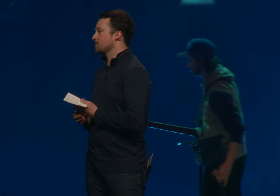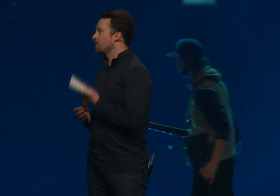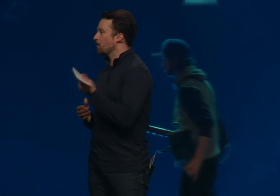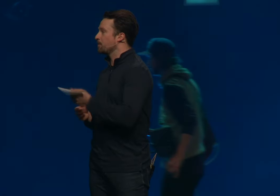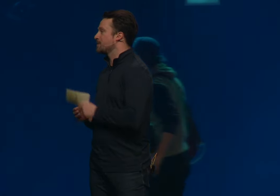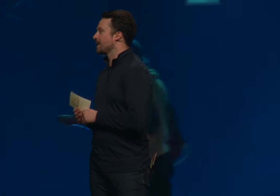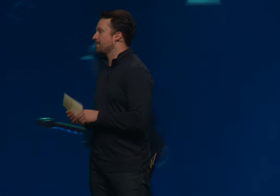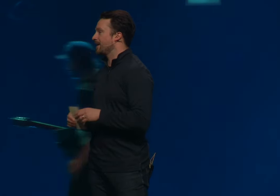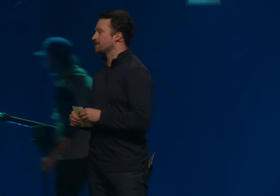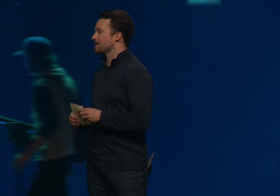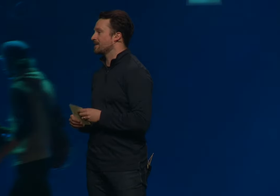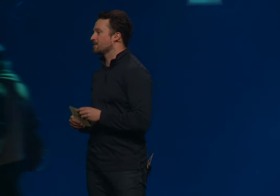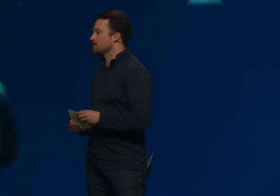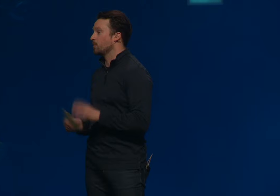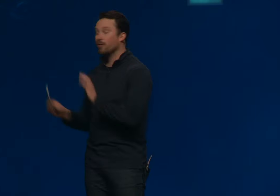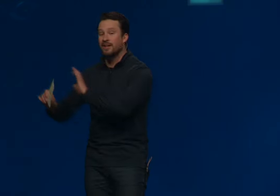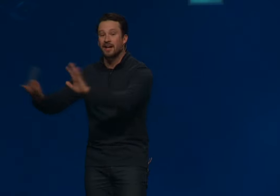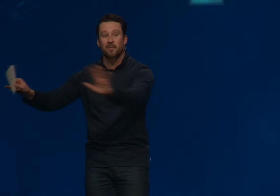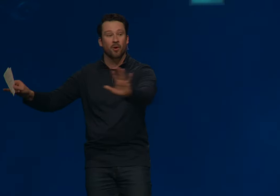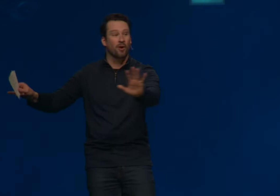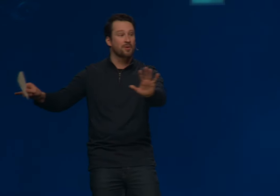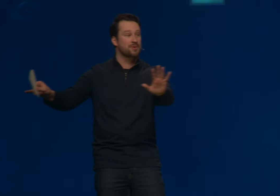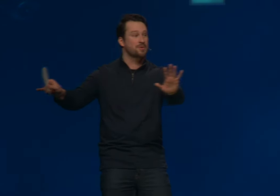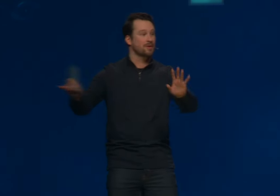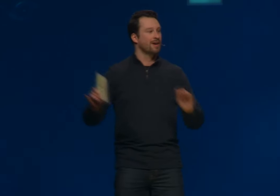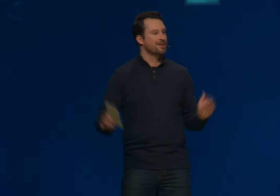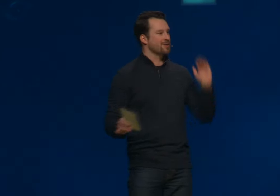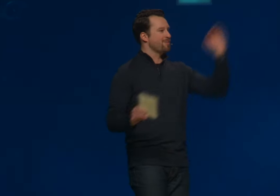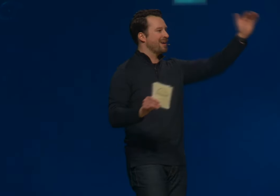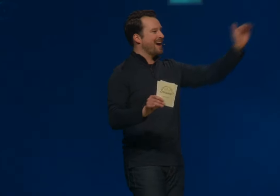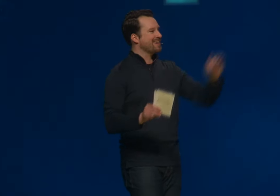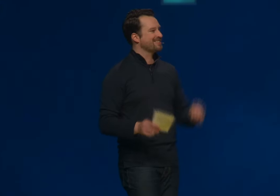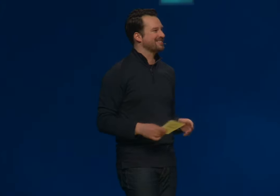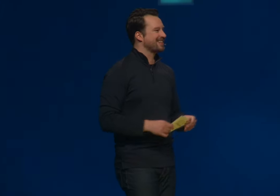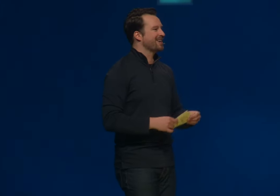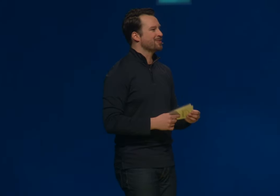So we hope you take advantage of this. We don't need any more hosts. So the big ask is done.